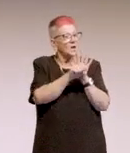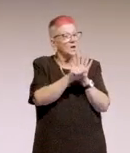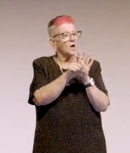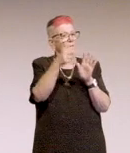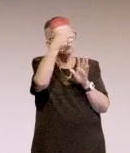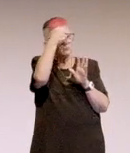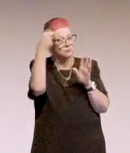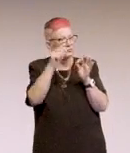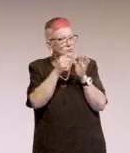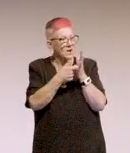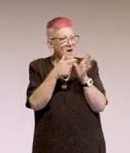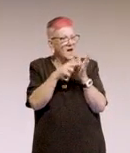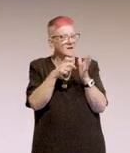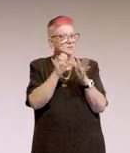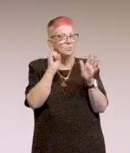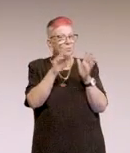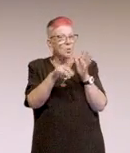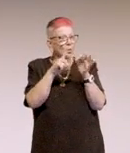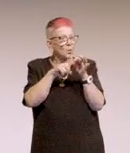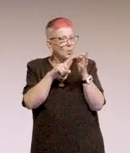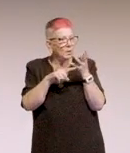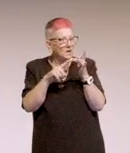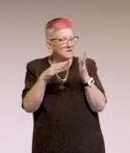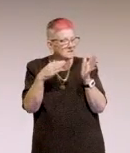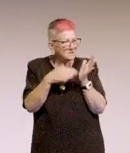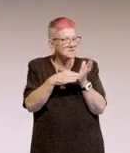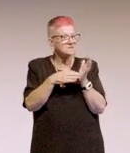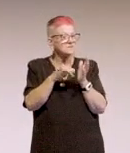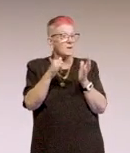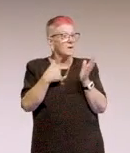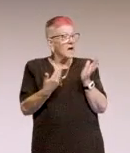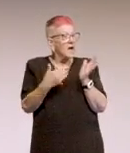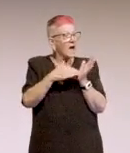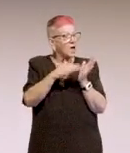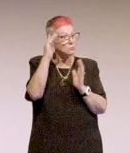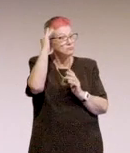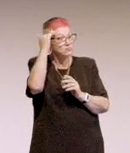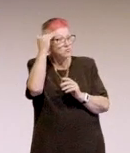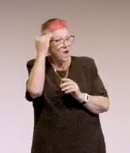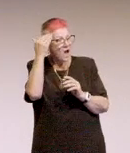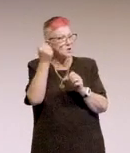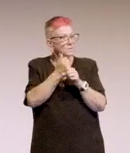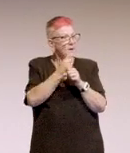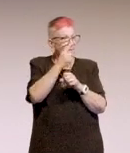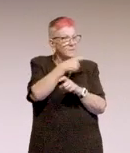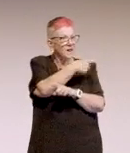and it's got some quizzes in there too. I might aim to add a prize as well to maybe get some more interest